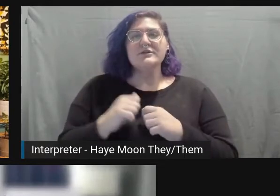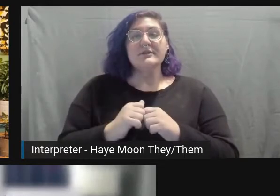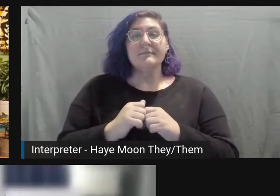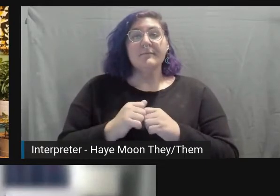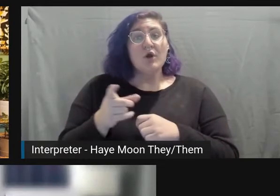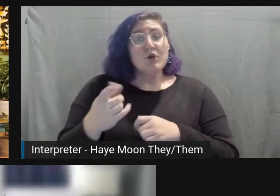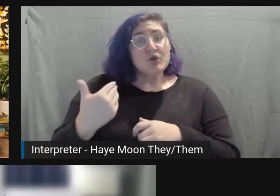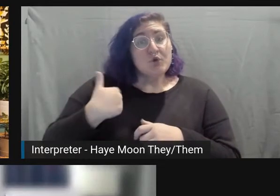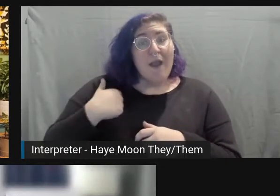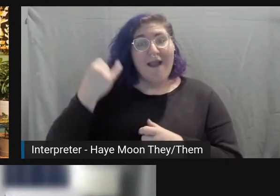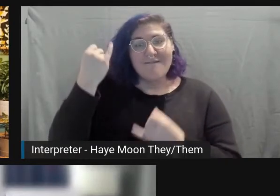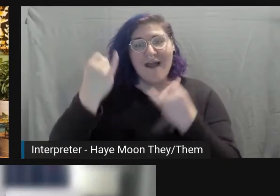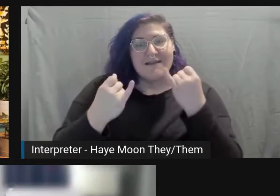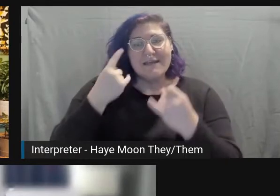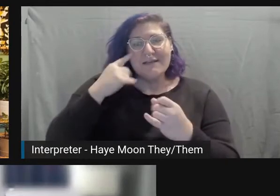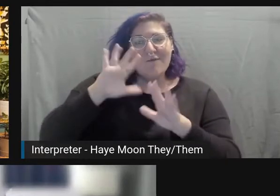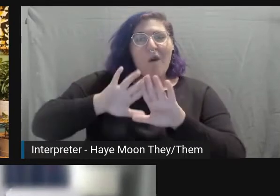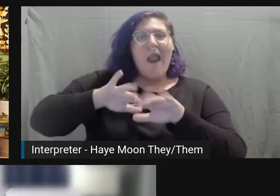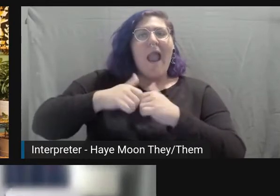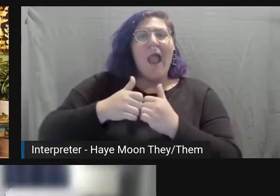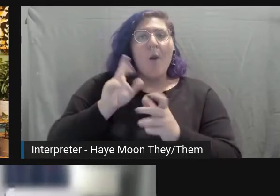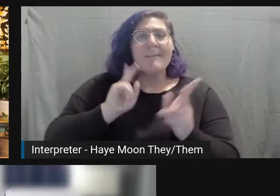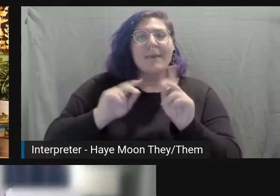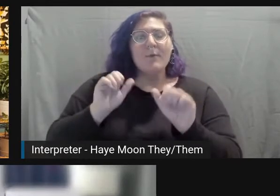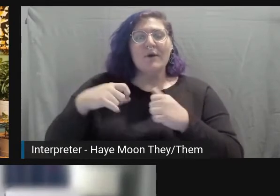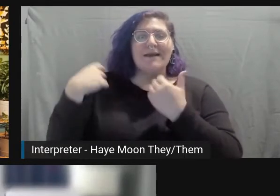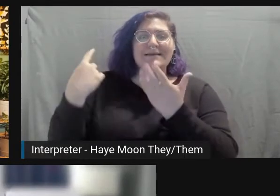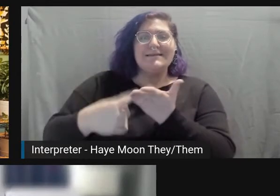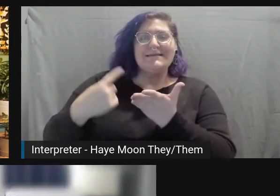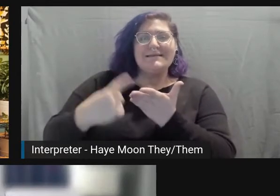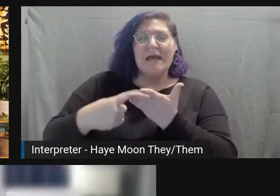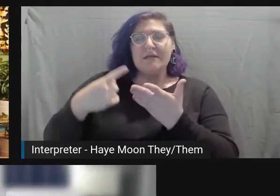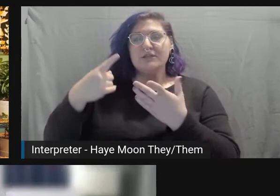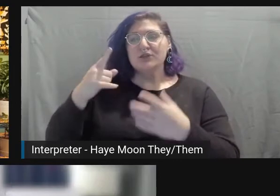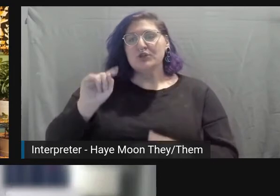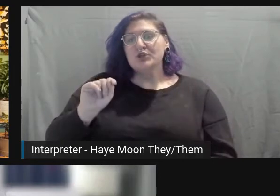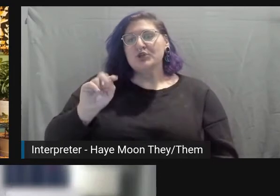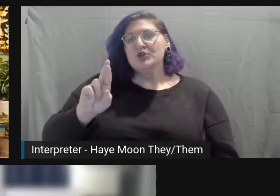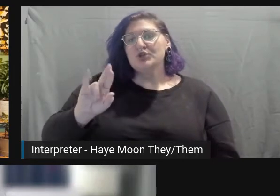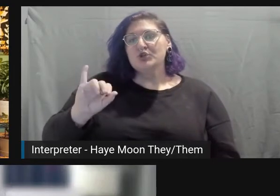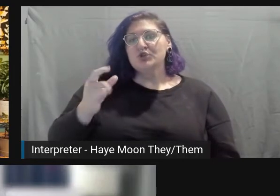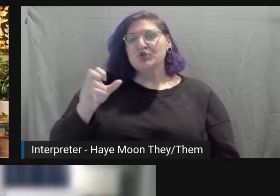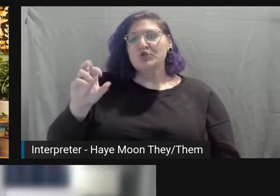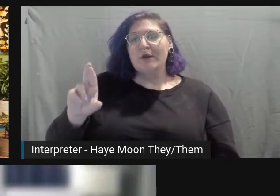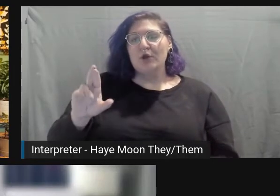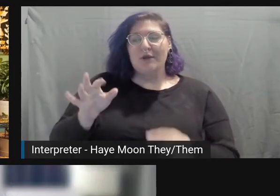how people can discuss triggering language respectfully and safely? Okay.